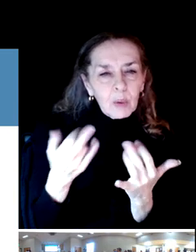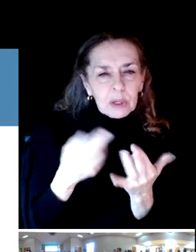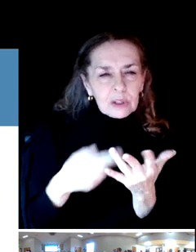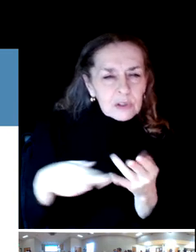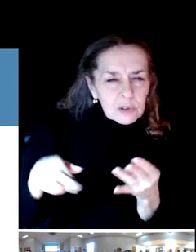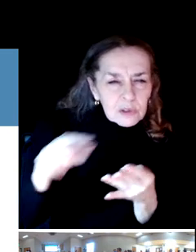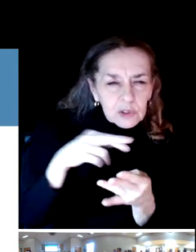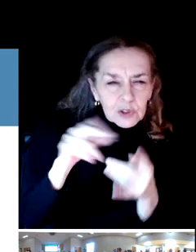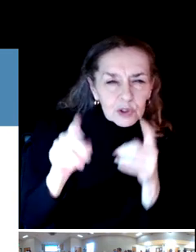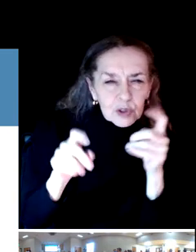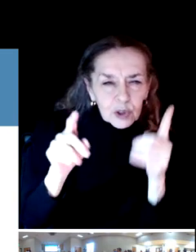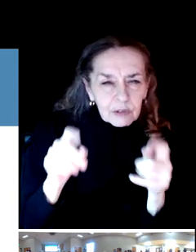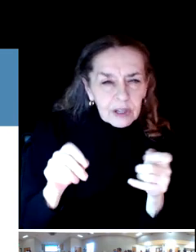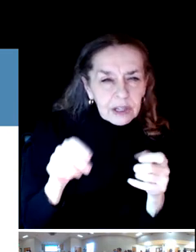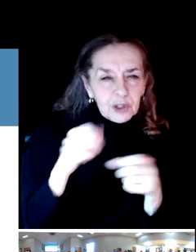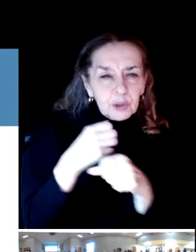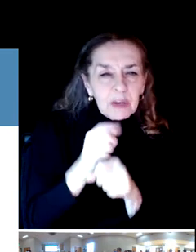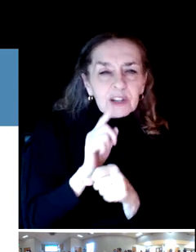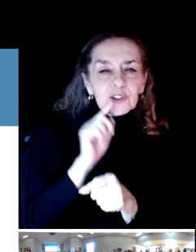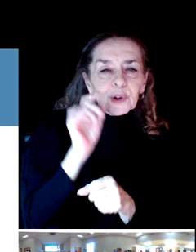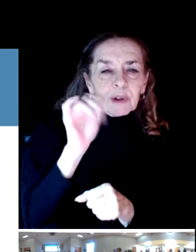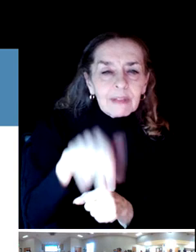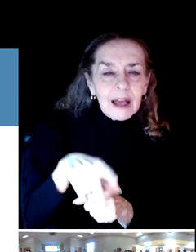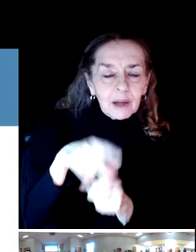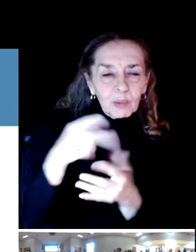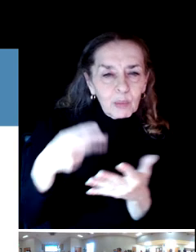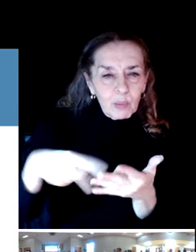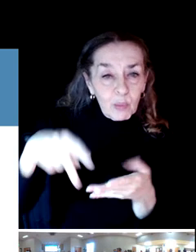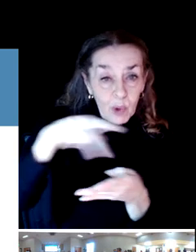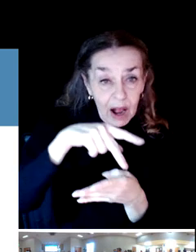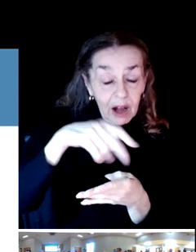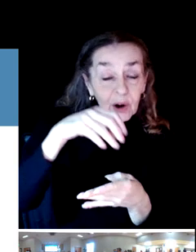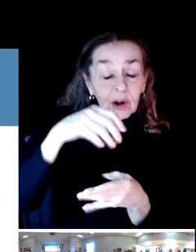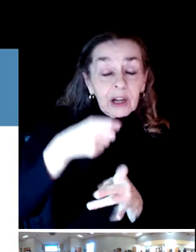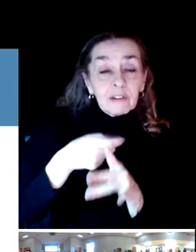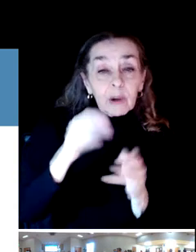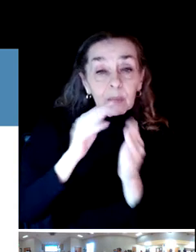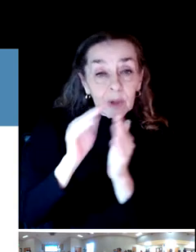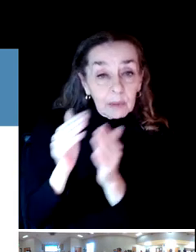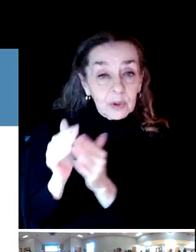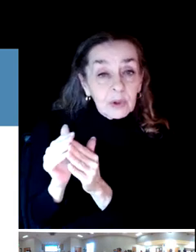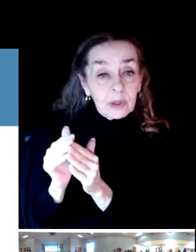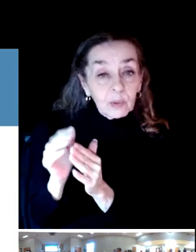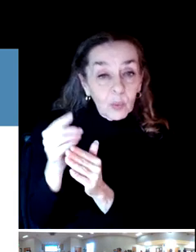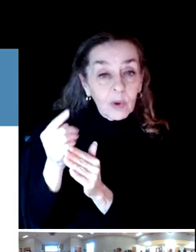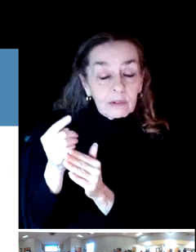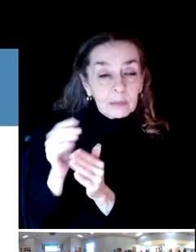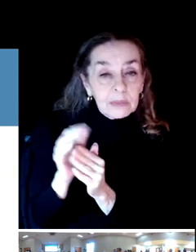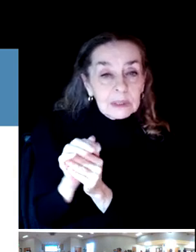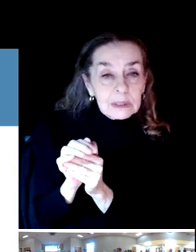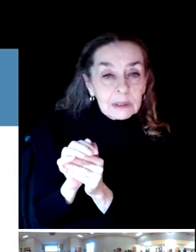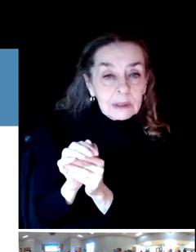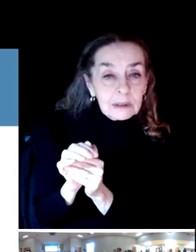that that the priority in the community or a primary is truly, truly disc golf. Pickleball of course.